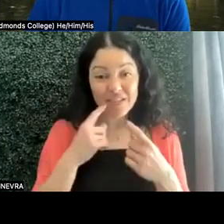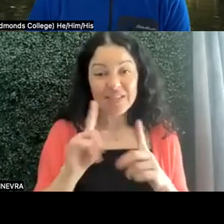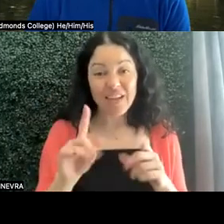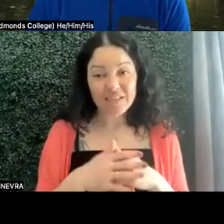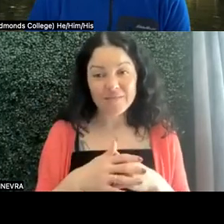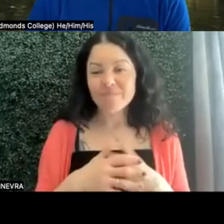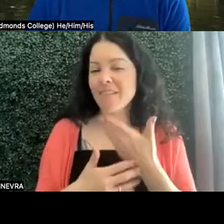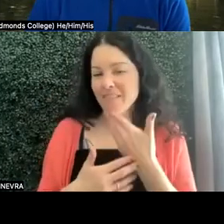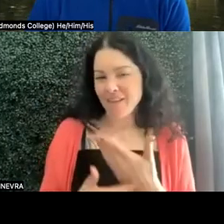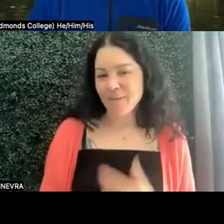Yep.